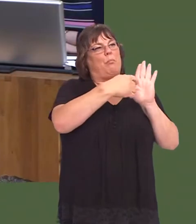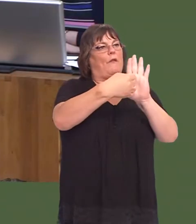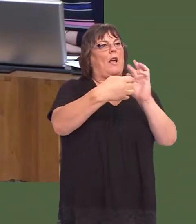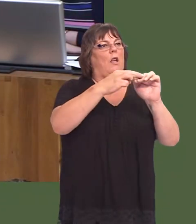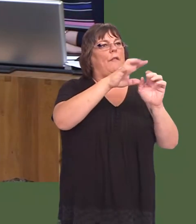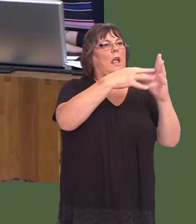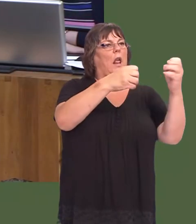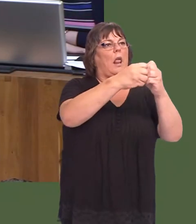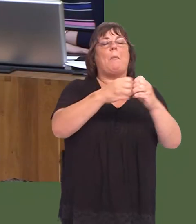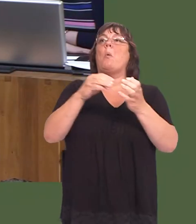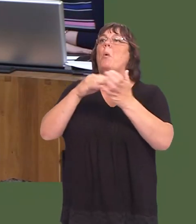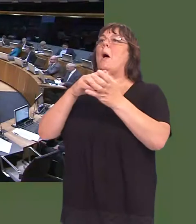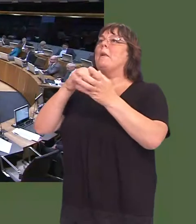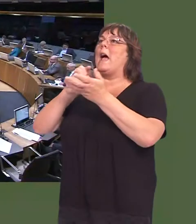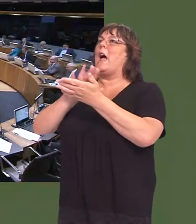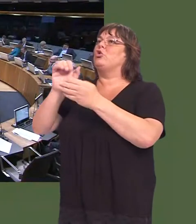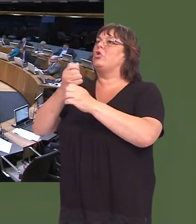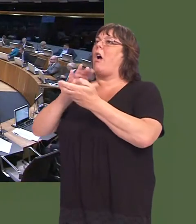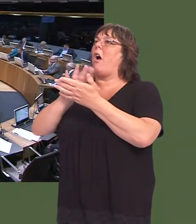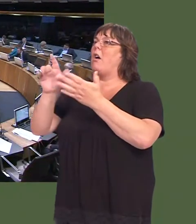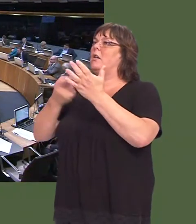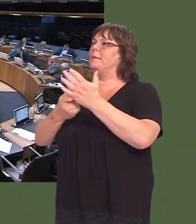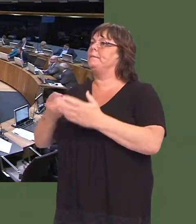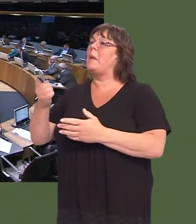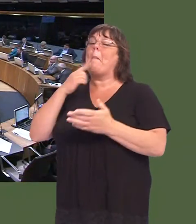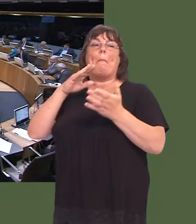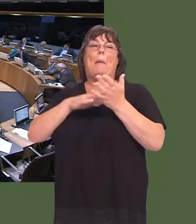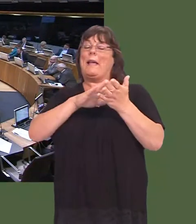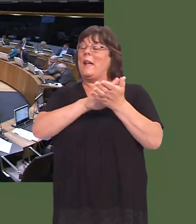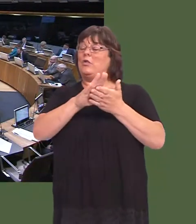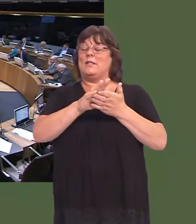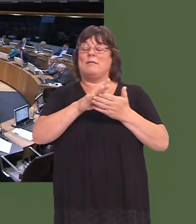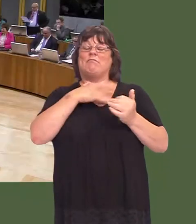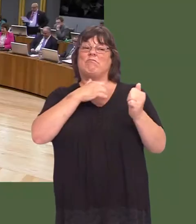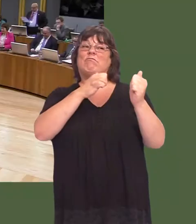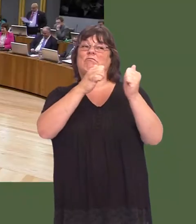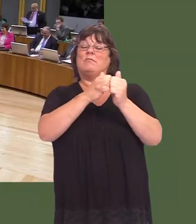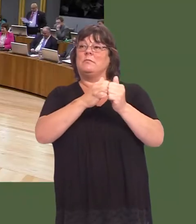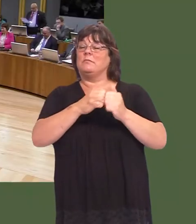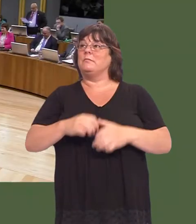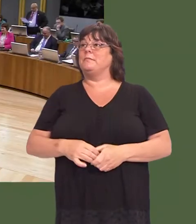Mohammad Asghar: Well, after Mike Hedges, exactly the same: the tremendous effects of